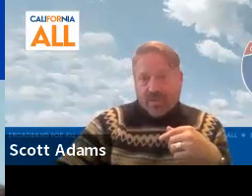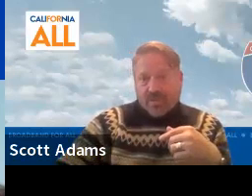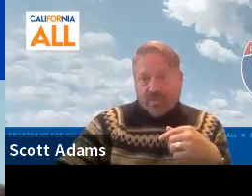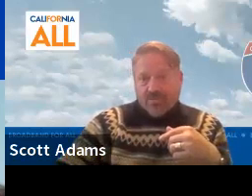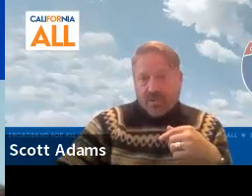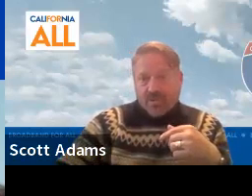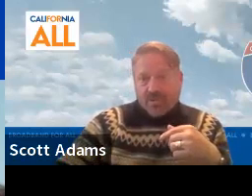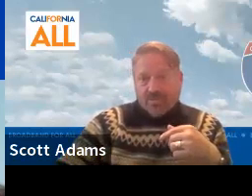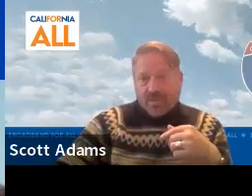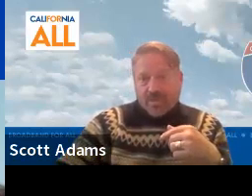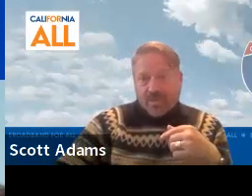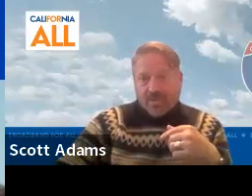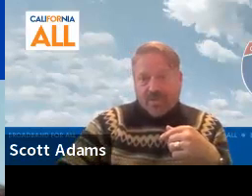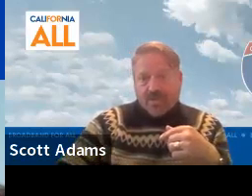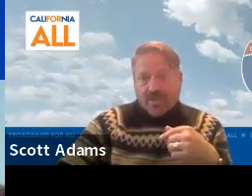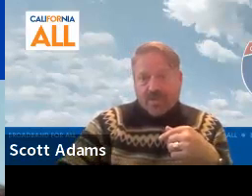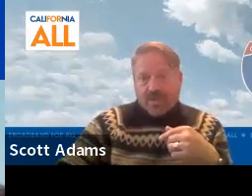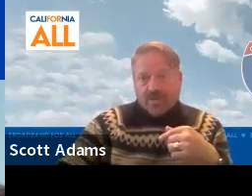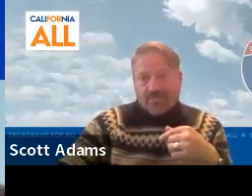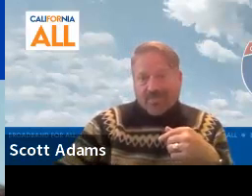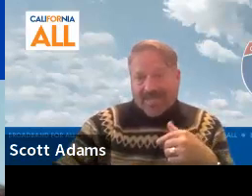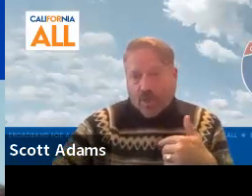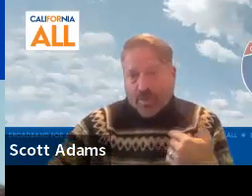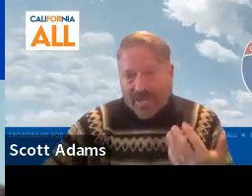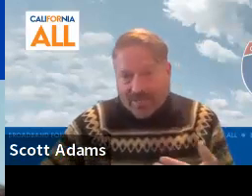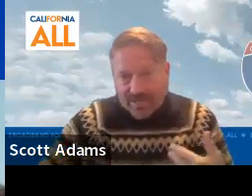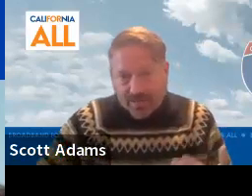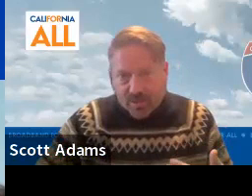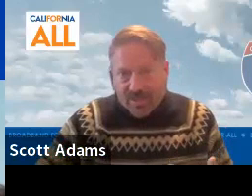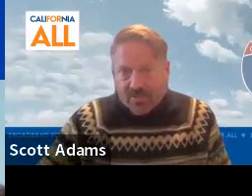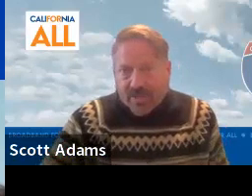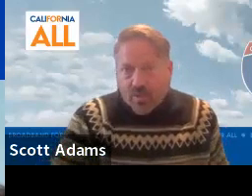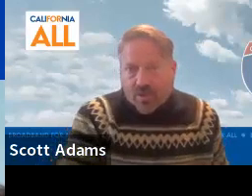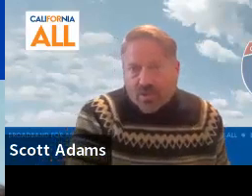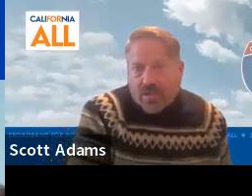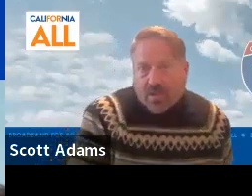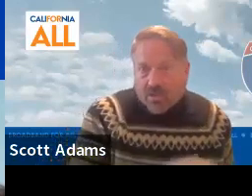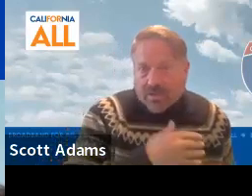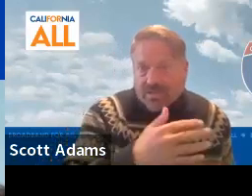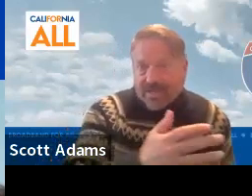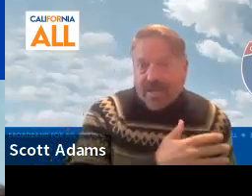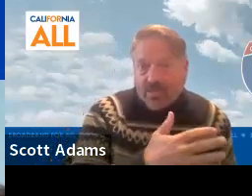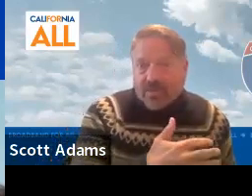of constructing and developing like open access and a mile network along the State highway